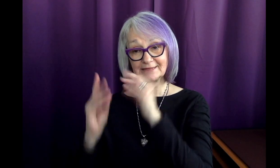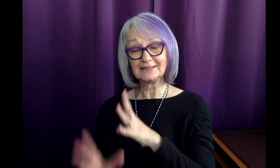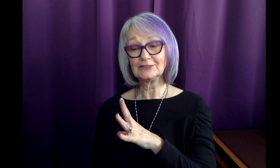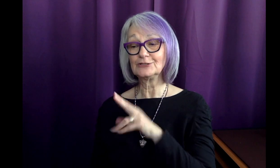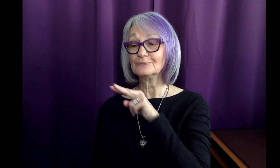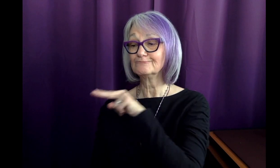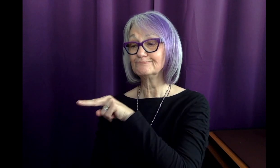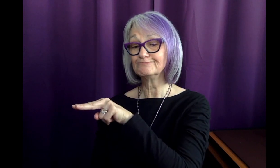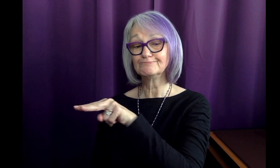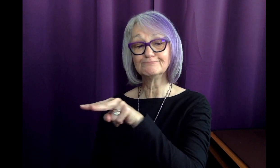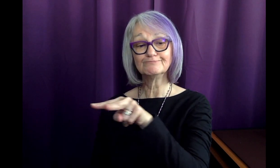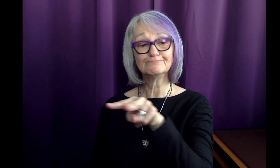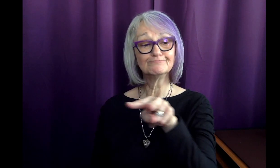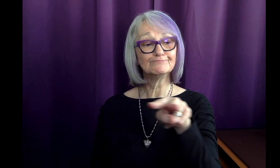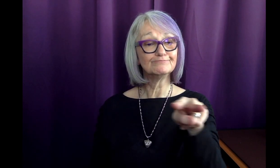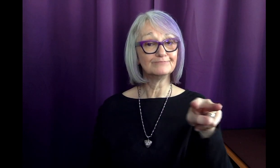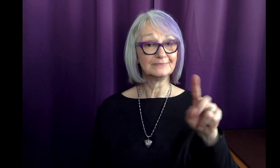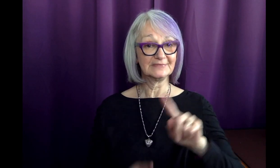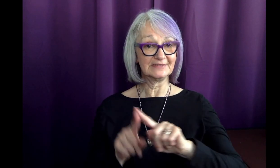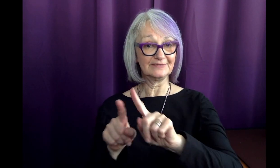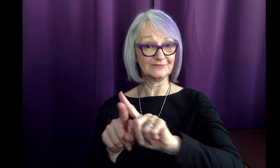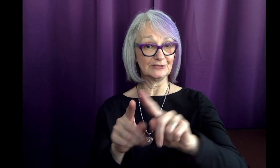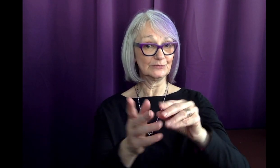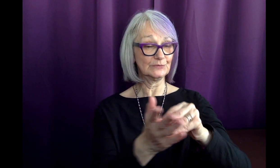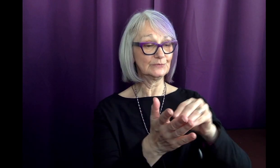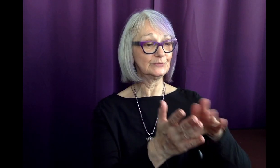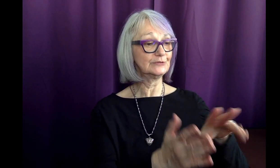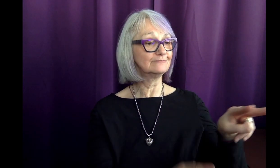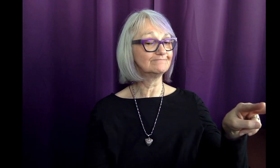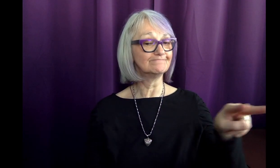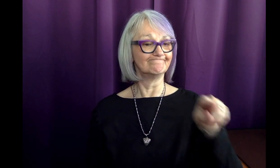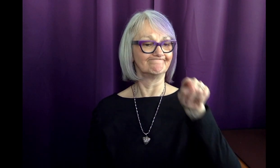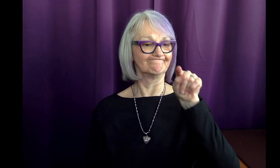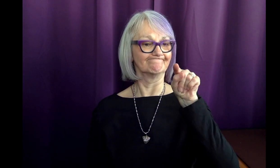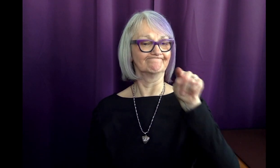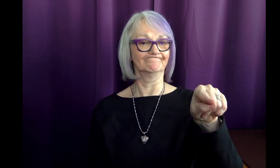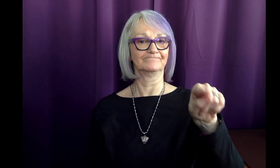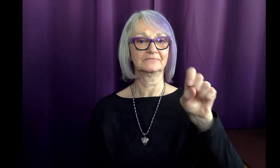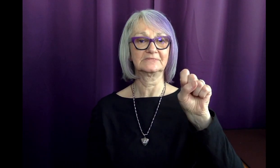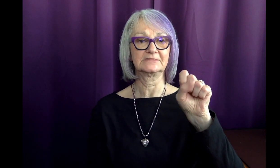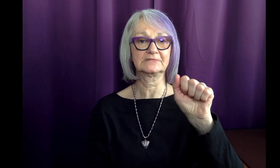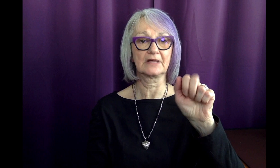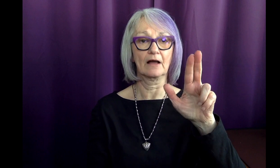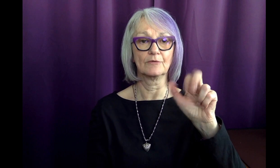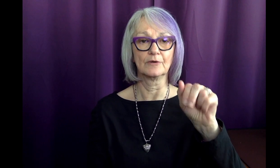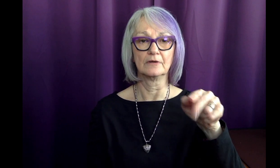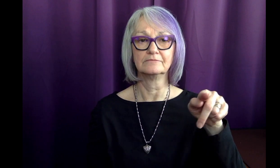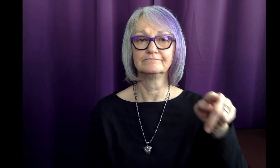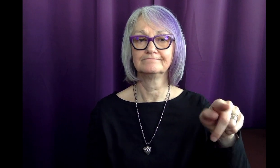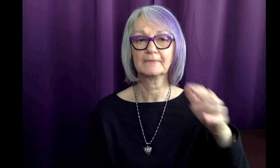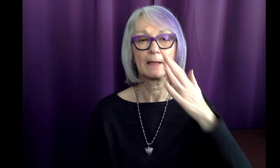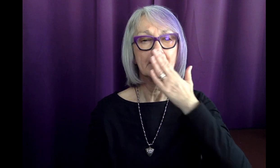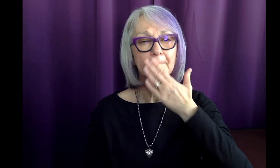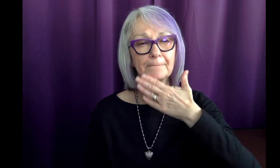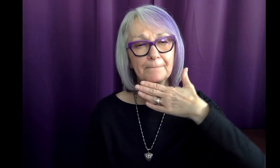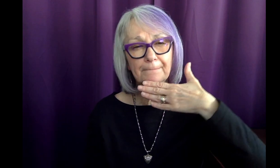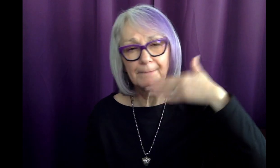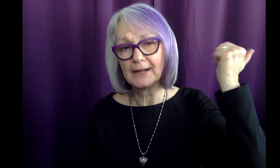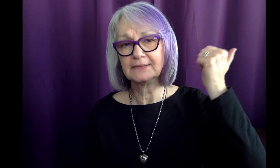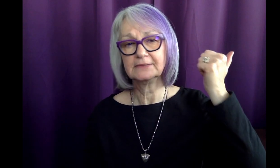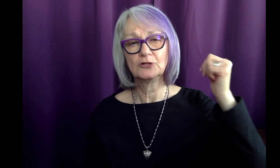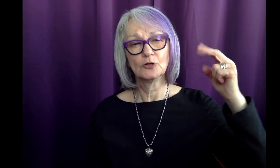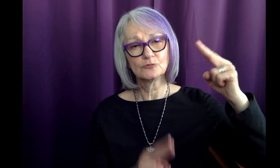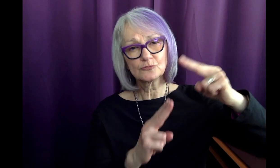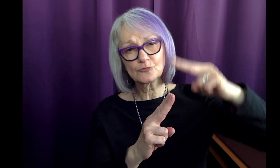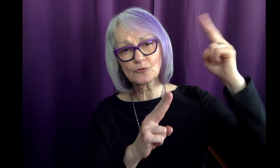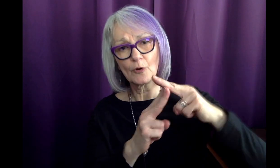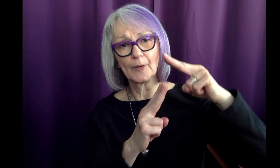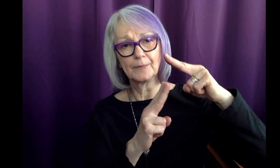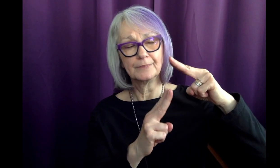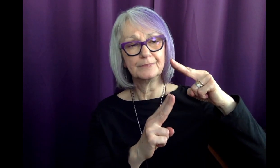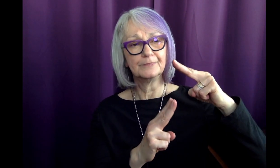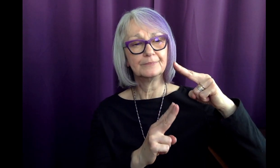Of all the students, Saint-Gaudens recommended Sarah as the student who would be the best teacher